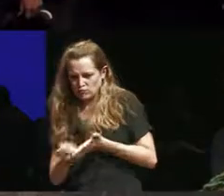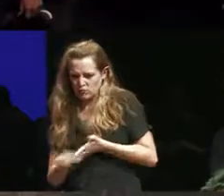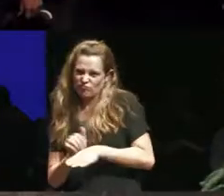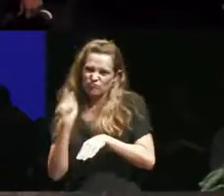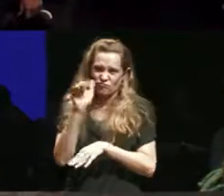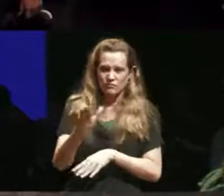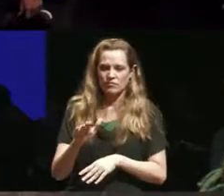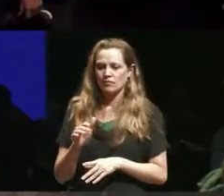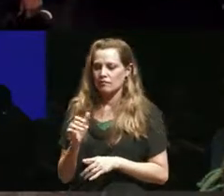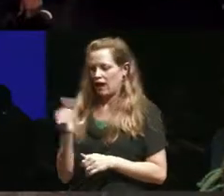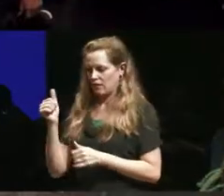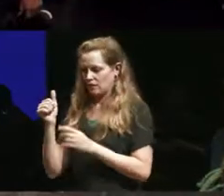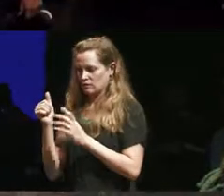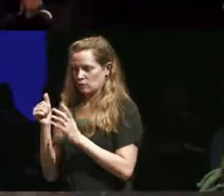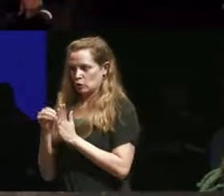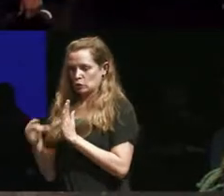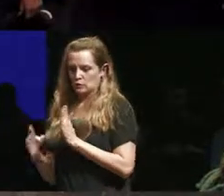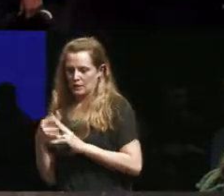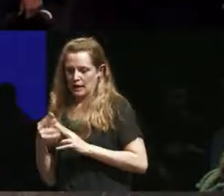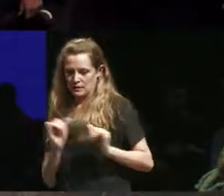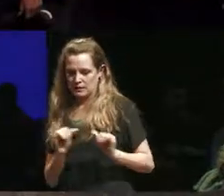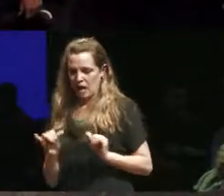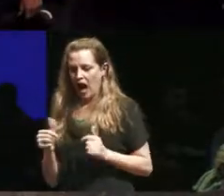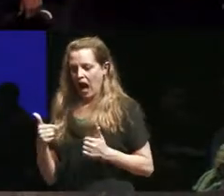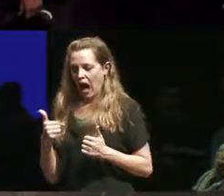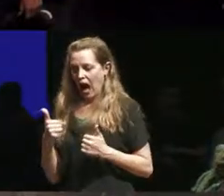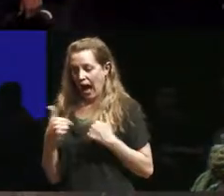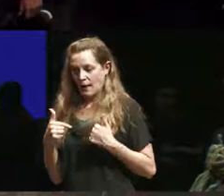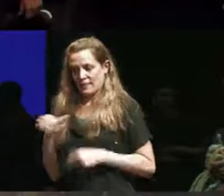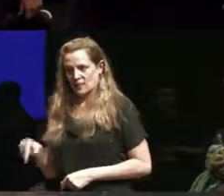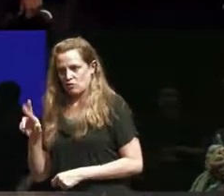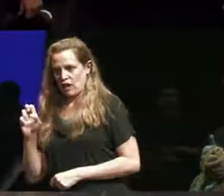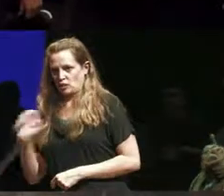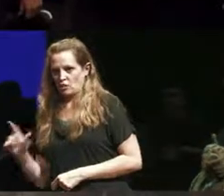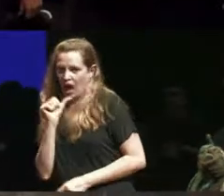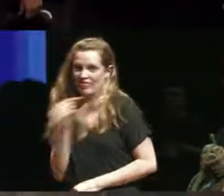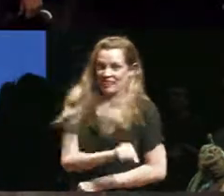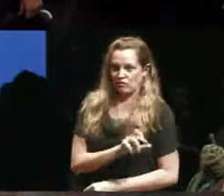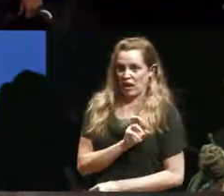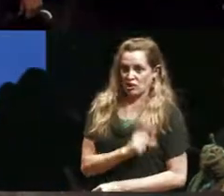other student named bridge was like oh I'm this Rachel not the other Rachel so there was this whole like it was like oh my god